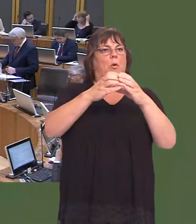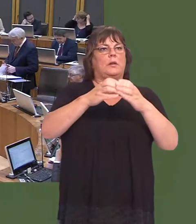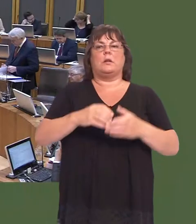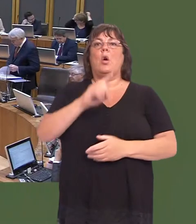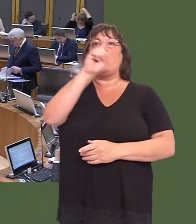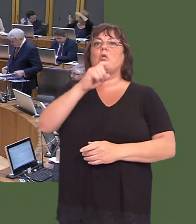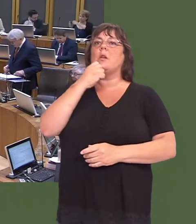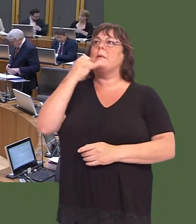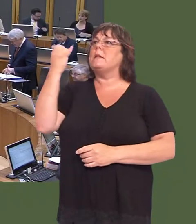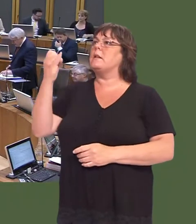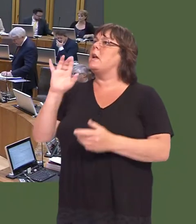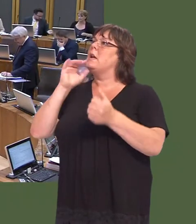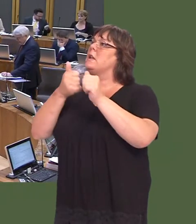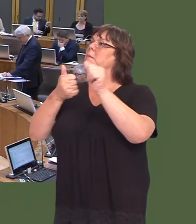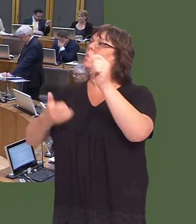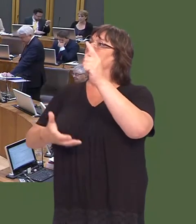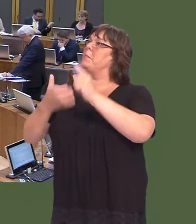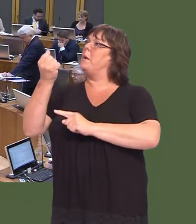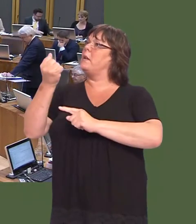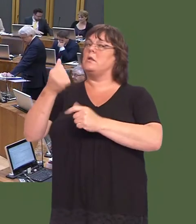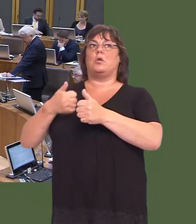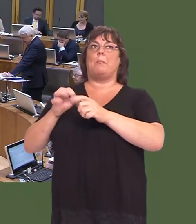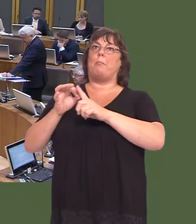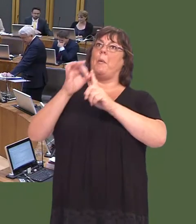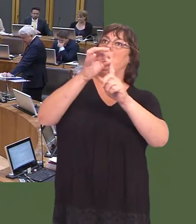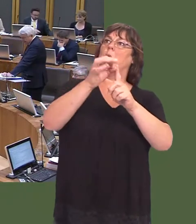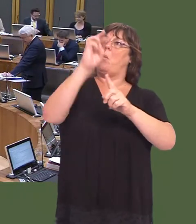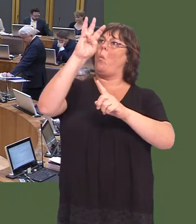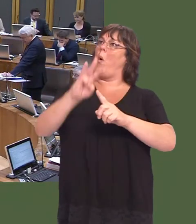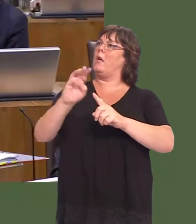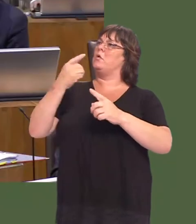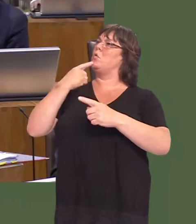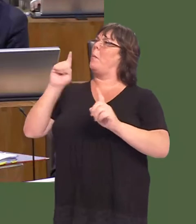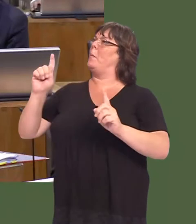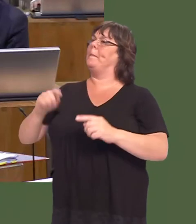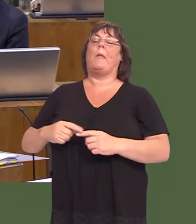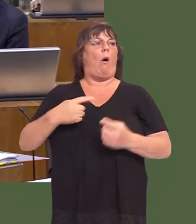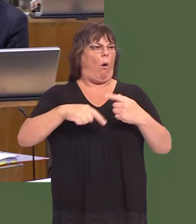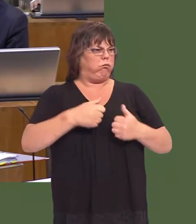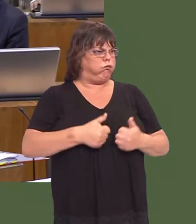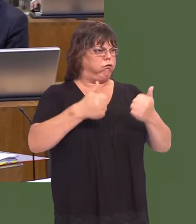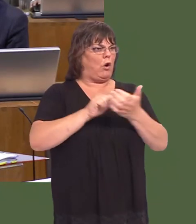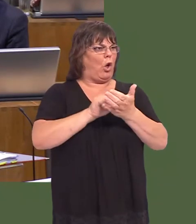Mike Hedges: 6. Will the First Minister make a statement on the importance of sporting success in promoting Wales to the world? OAQ(5)0694(FM) Carwyn Jones: It plays a rich part in our culture and tradition.